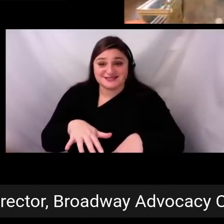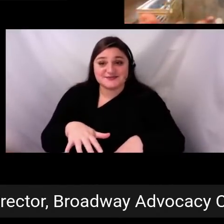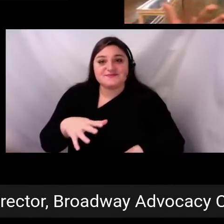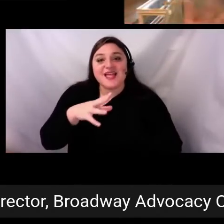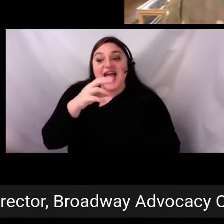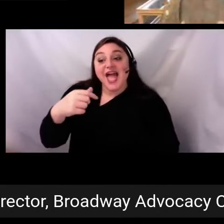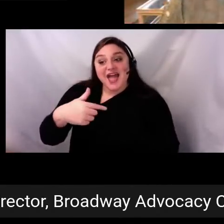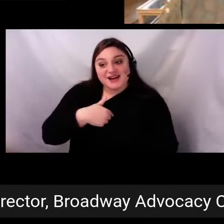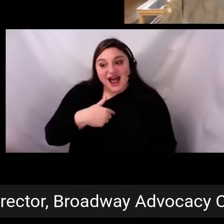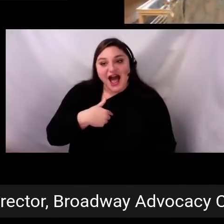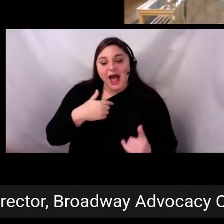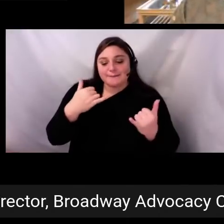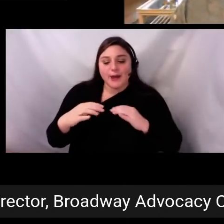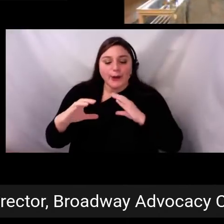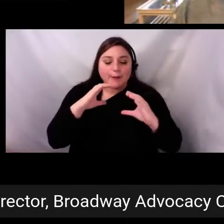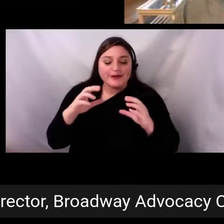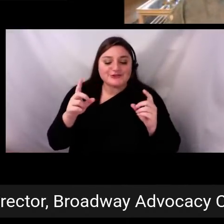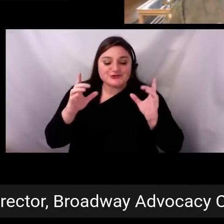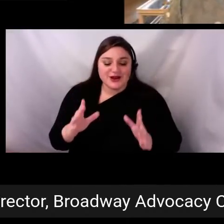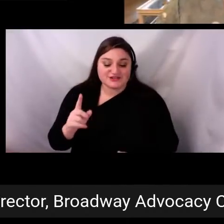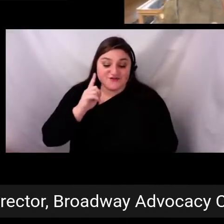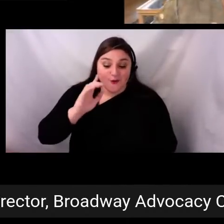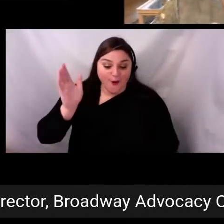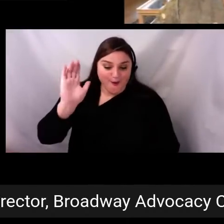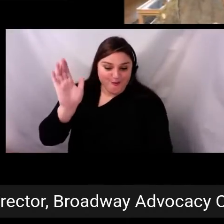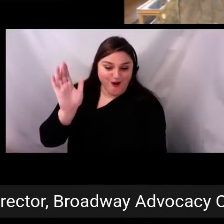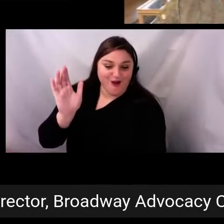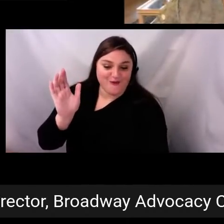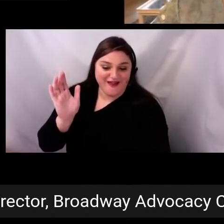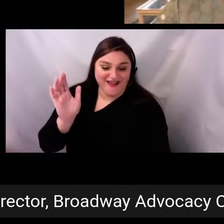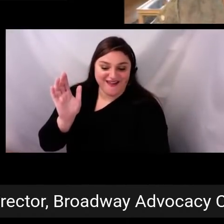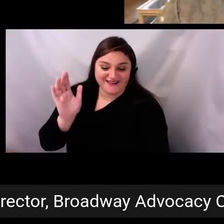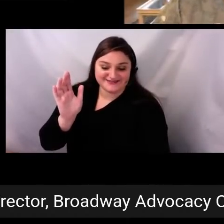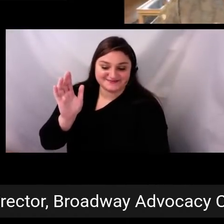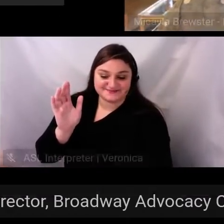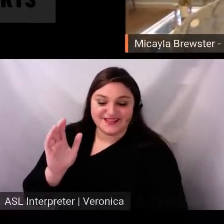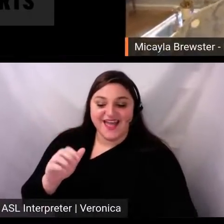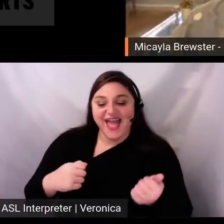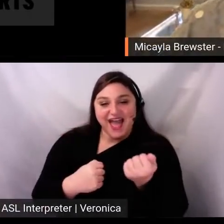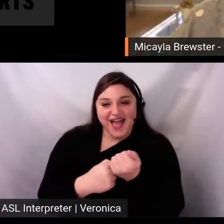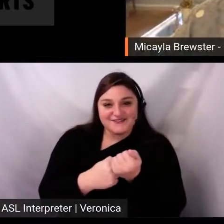for Broadway Advocacy Coalition, whose logo I believe will show